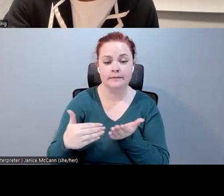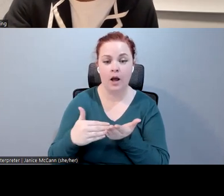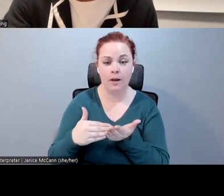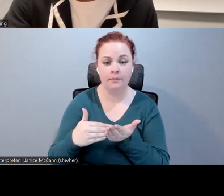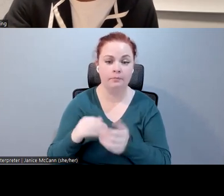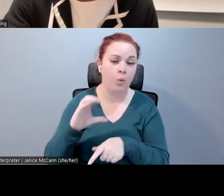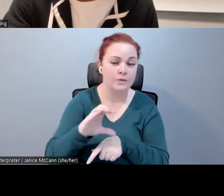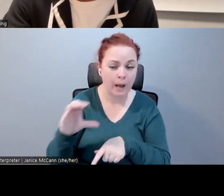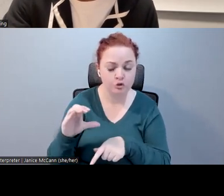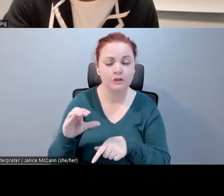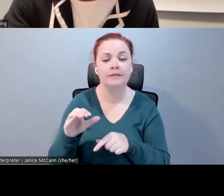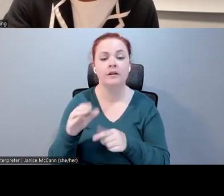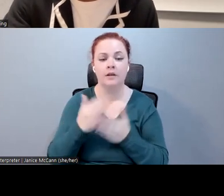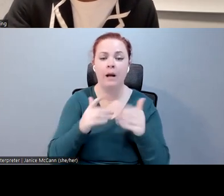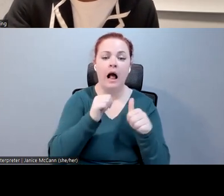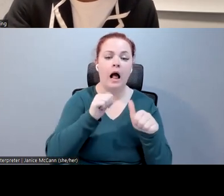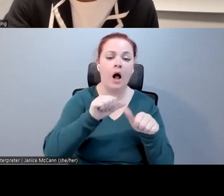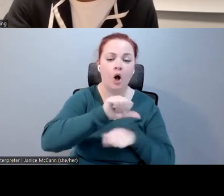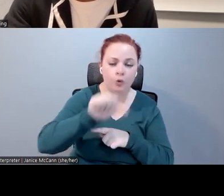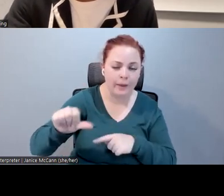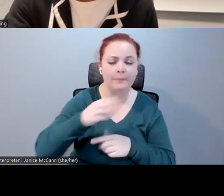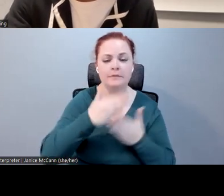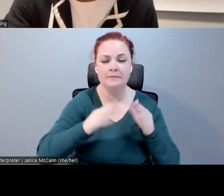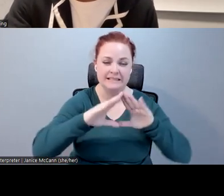systems can have difficulty recognizing people with various